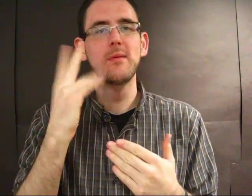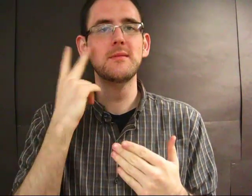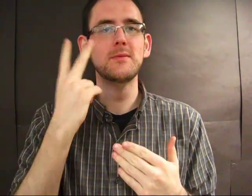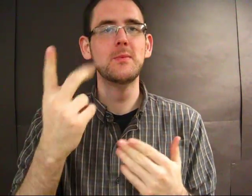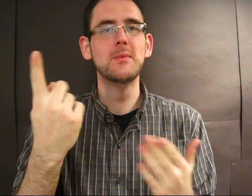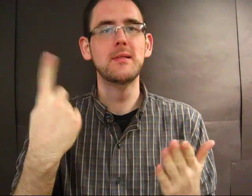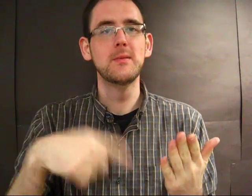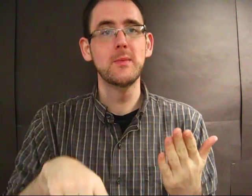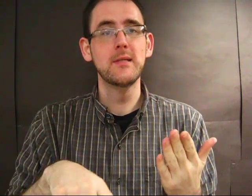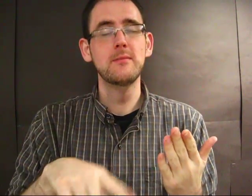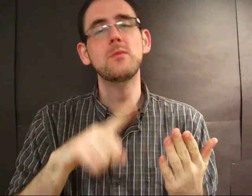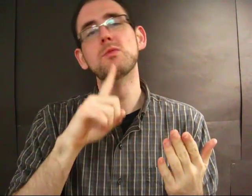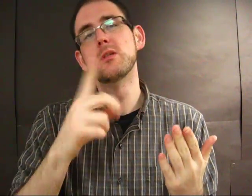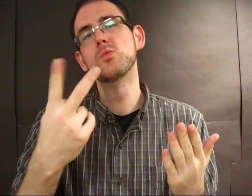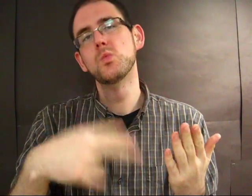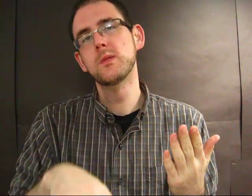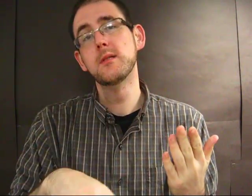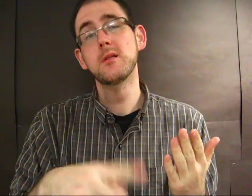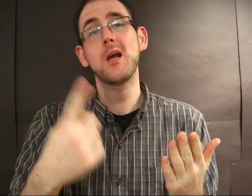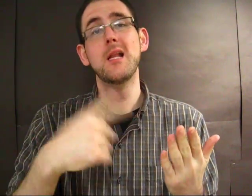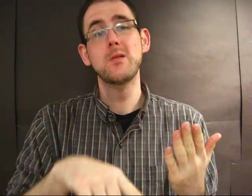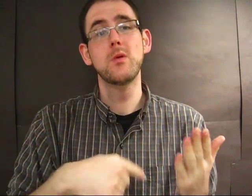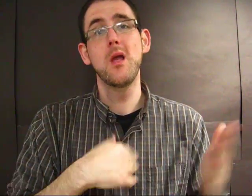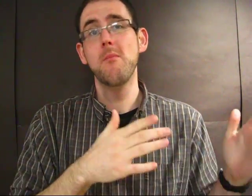I probably will see you next week -- well, two weeks from now.